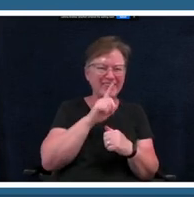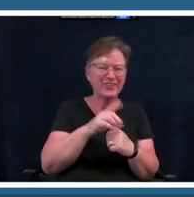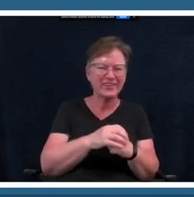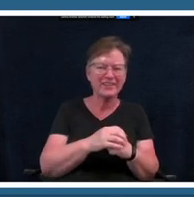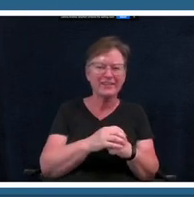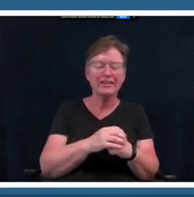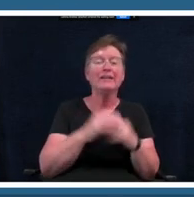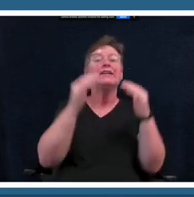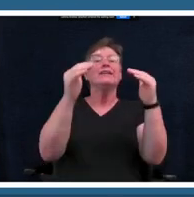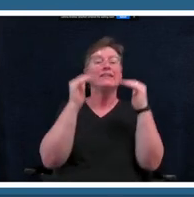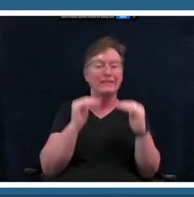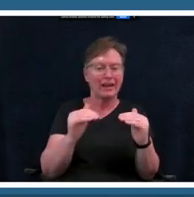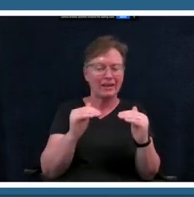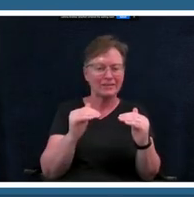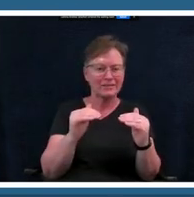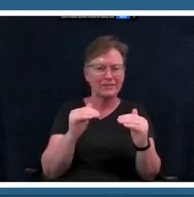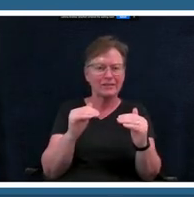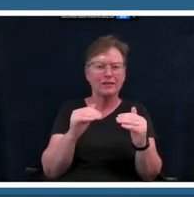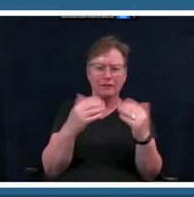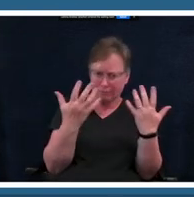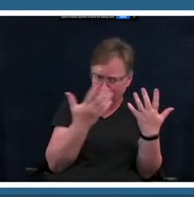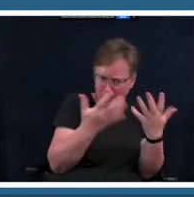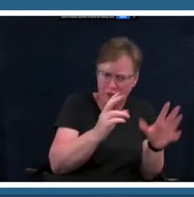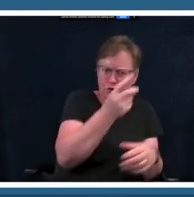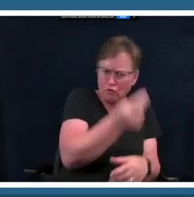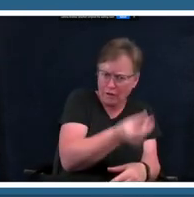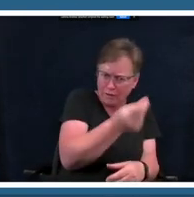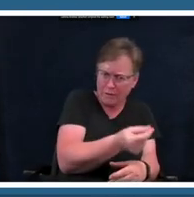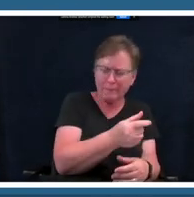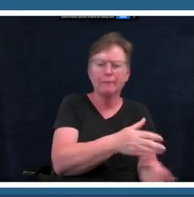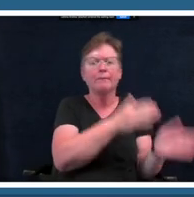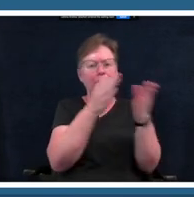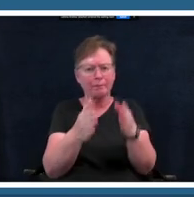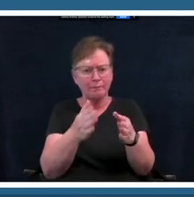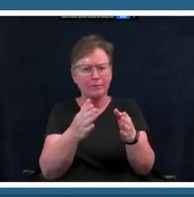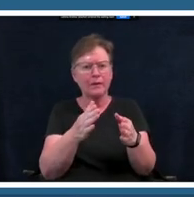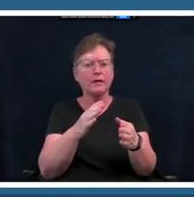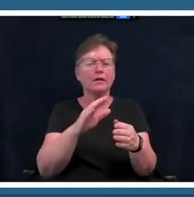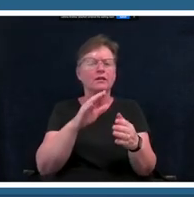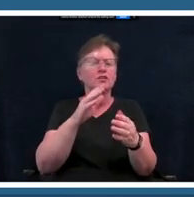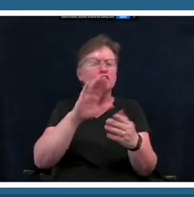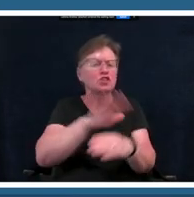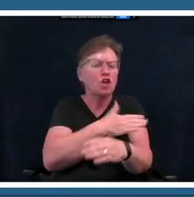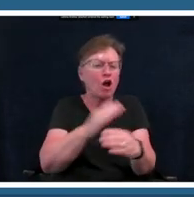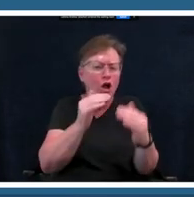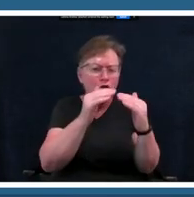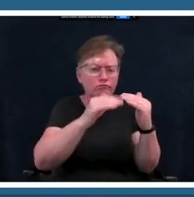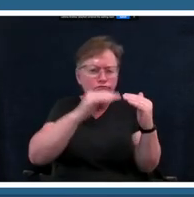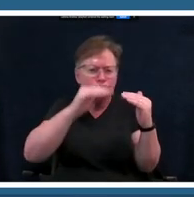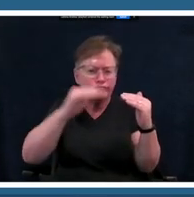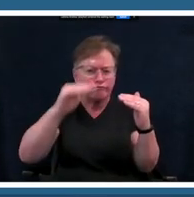and your melodies in place let's make sure we're in key now that might be a